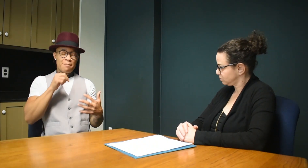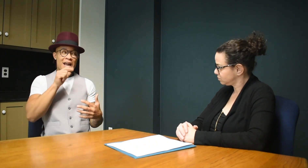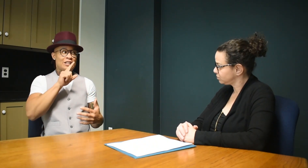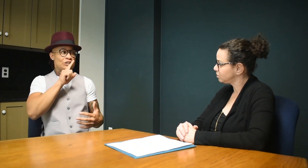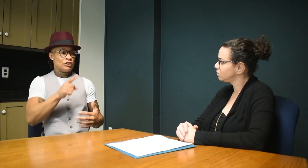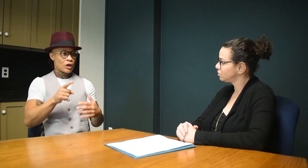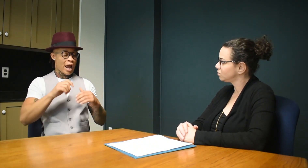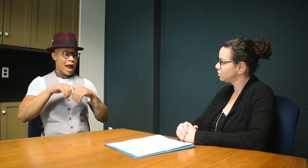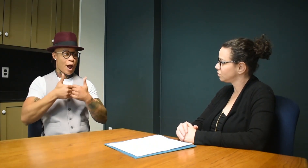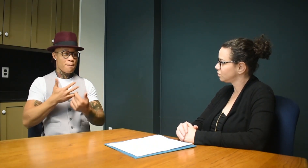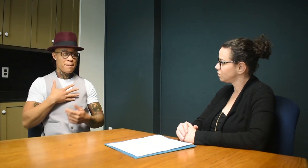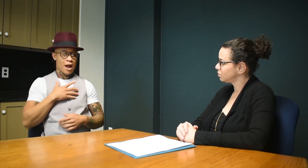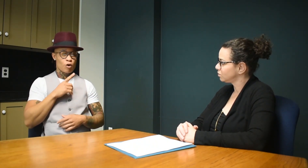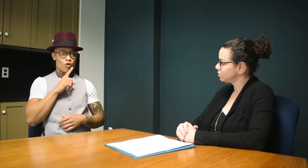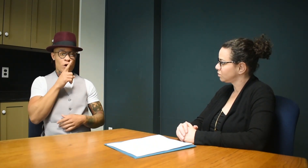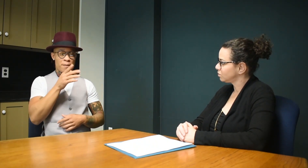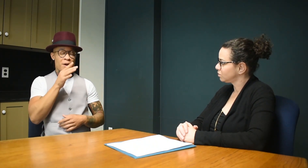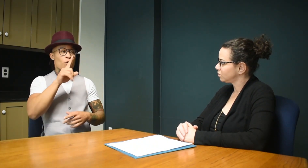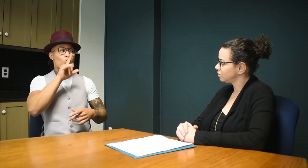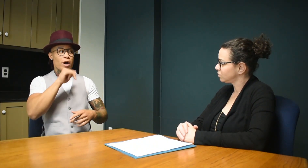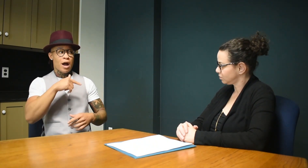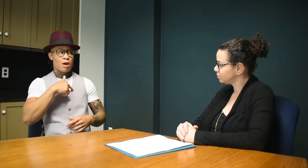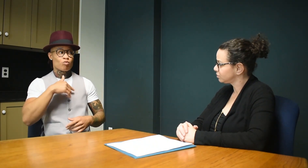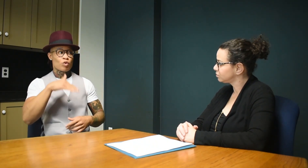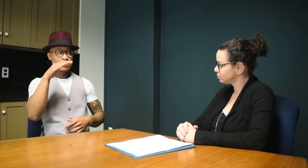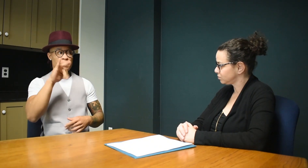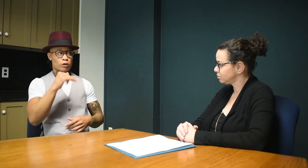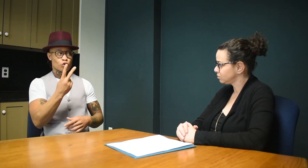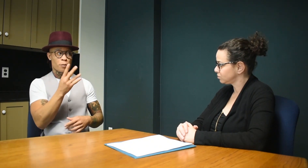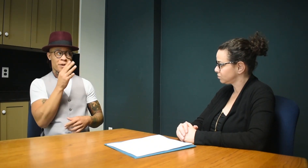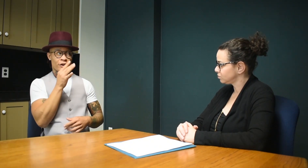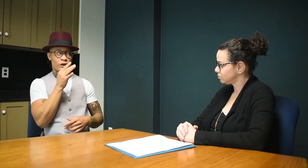I wasn't sure how my biological mother...actually I was raised by two mothers